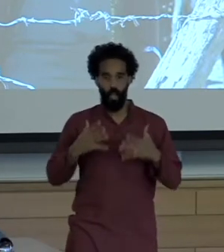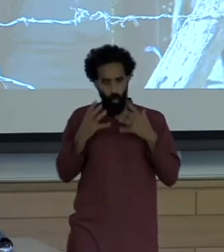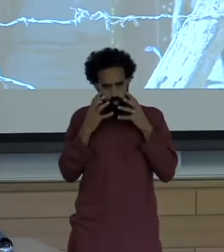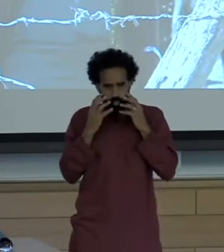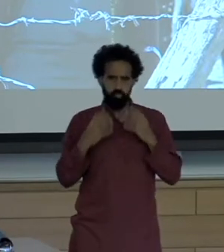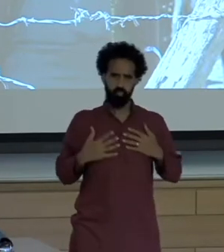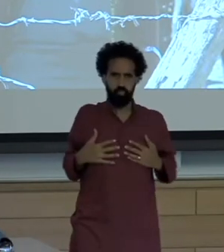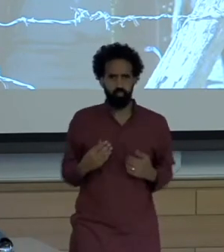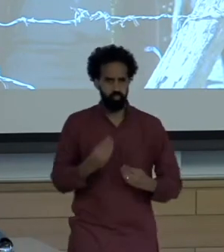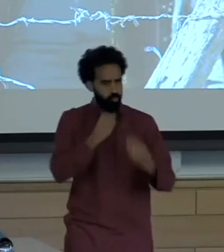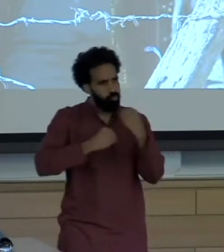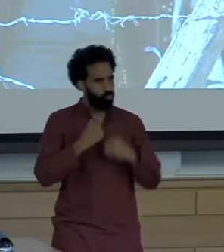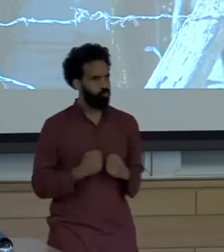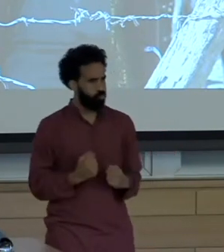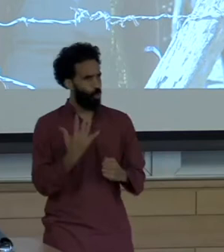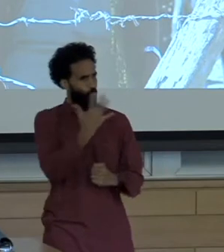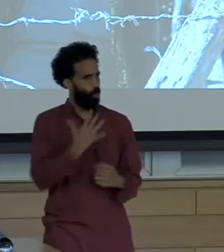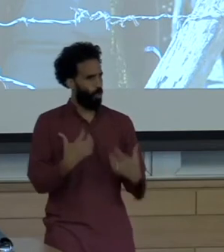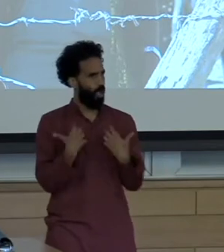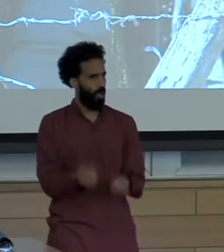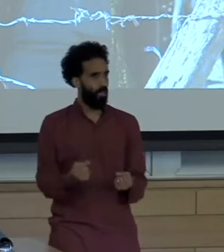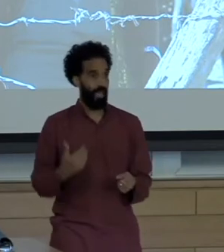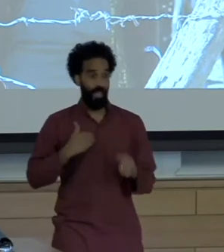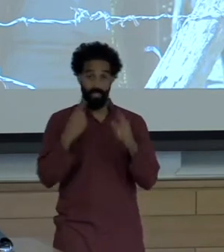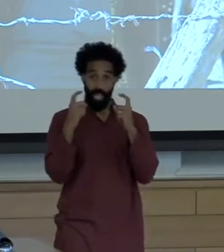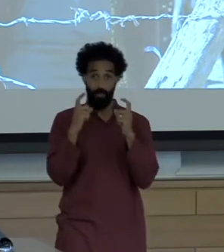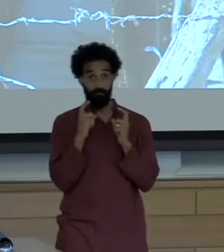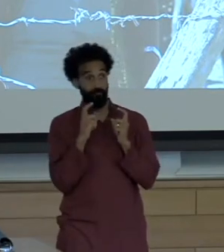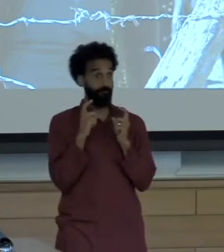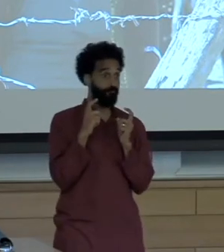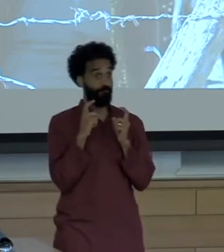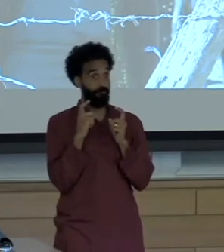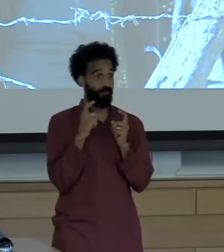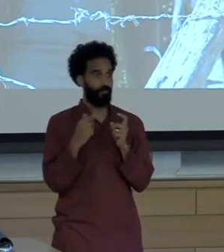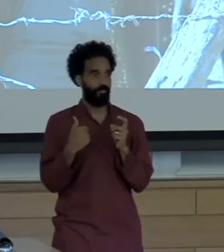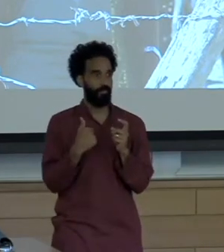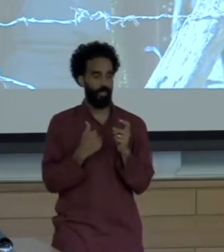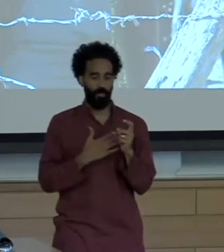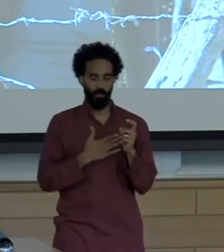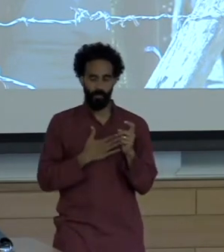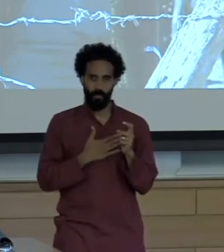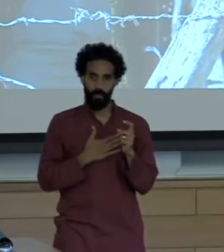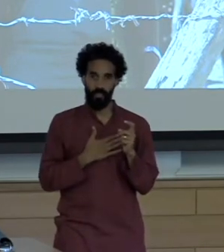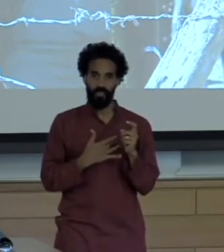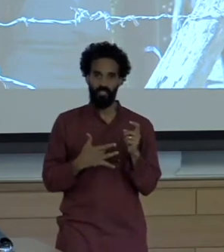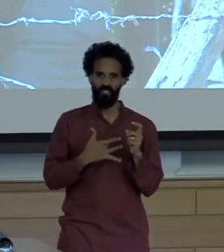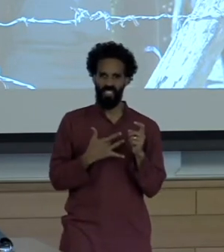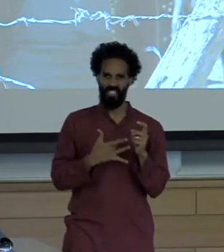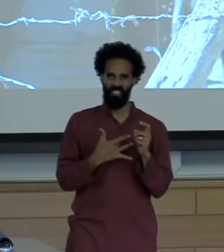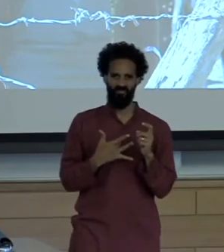Looking healthy all of us carrying cameras. I Couldn't help but question the ethics of even being there in that